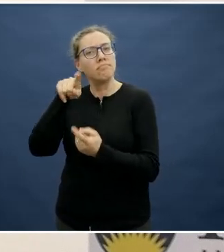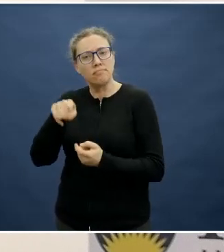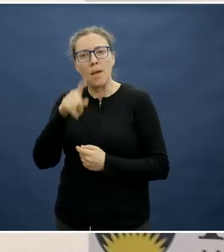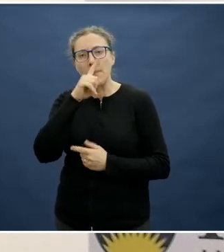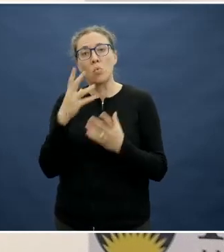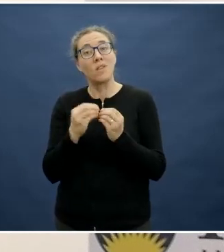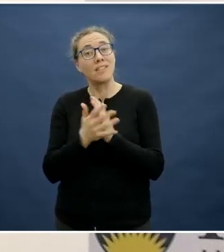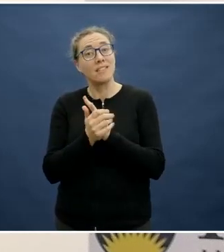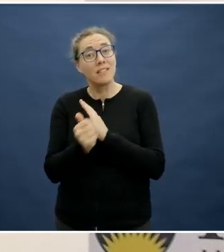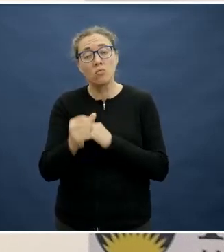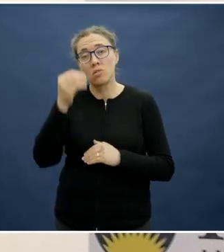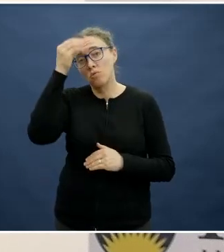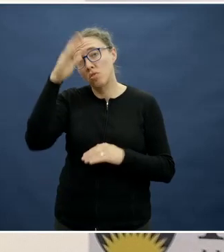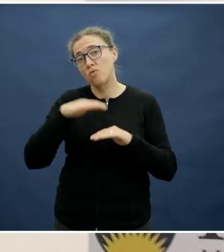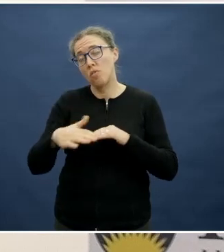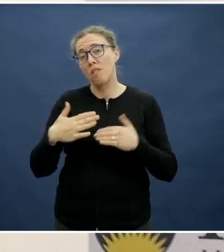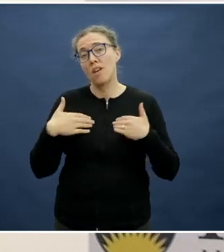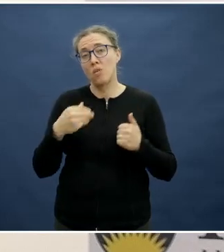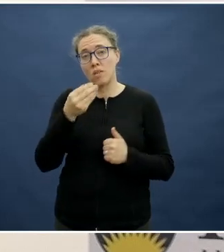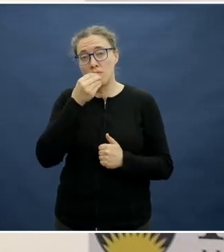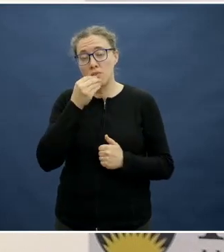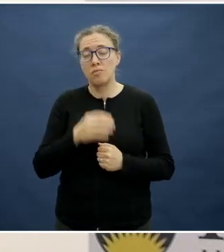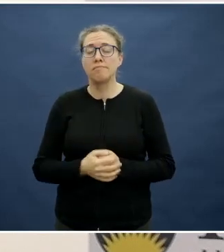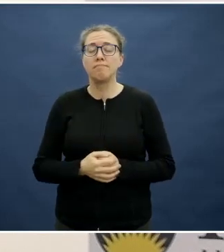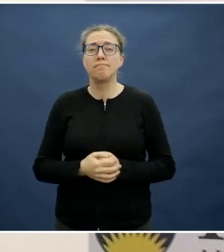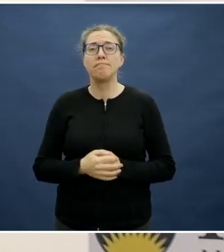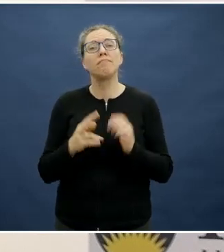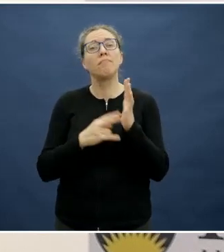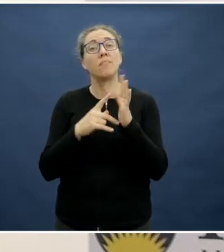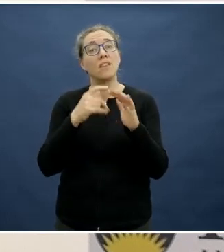There's also areas of innovation, so again through VegKIT, what we're doing is having